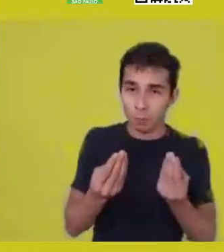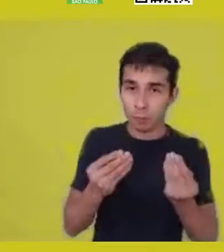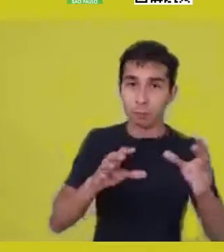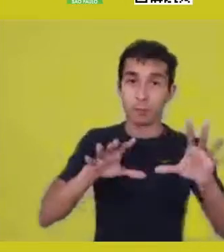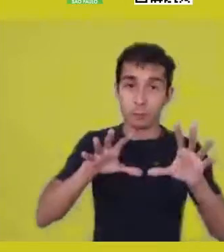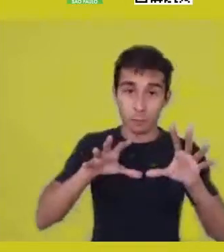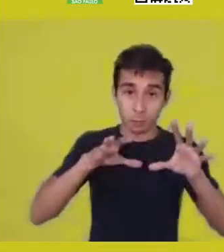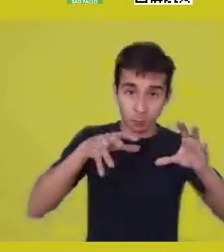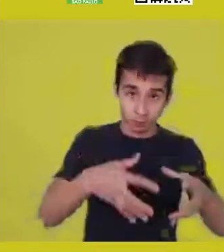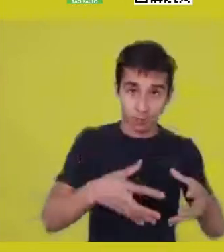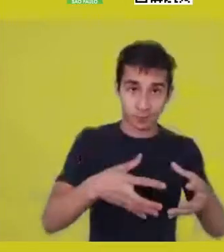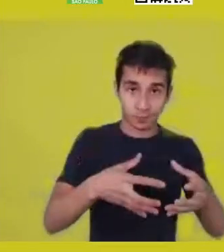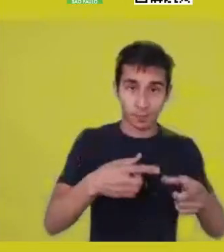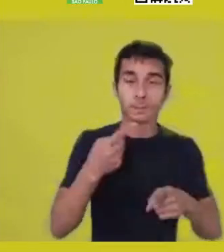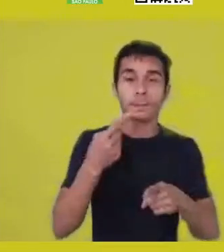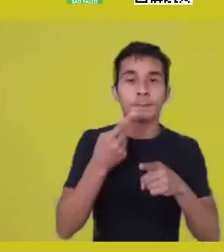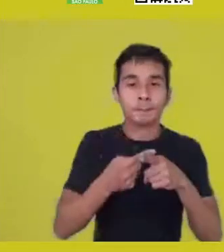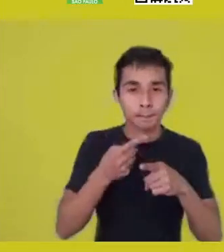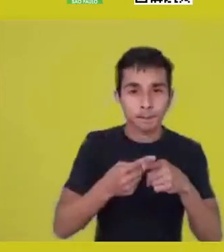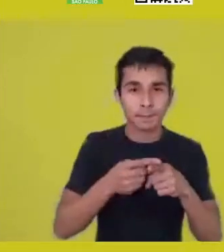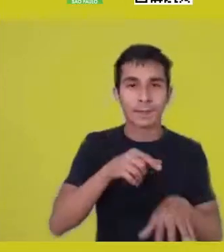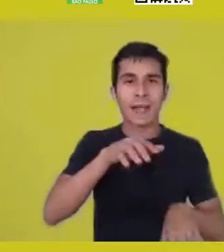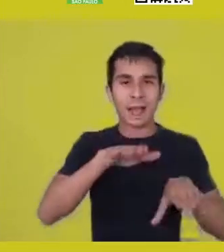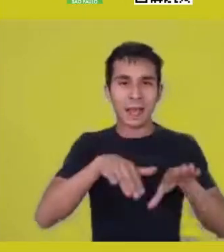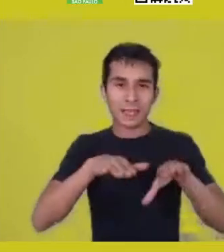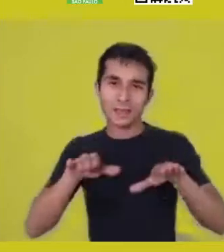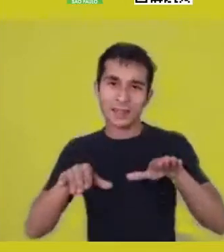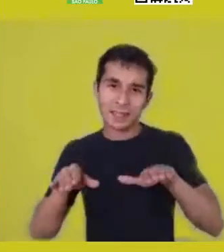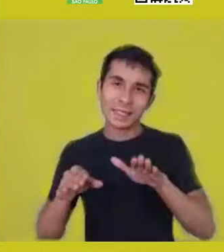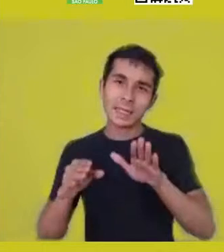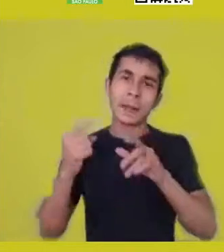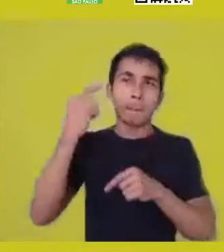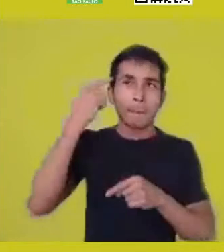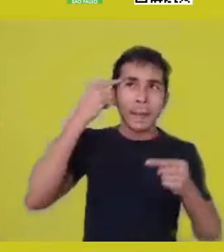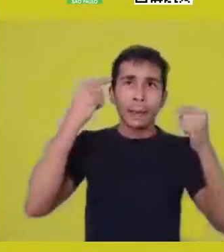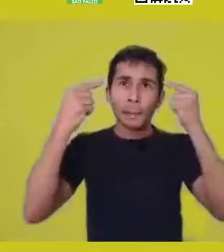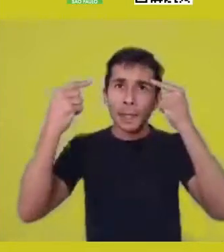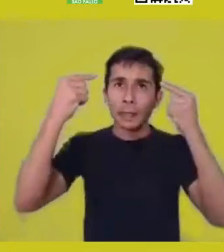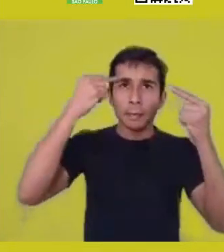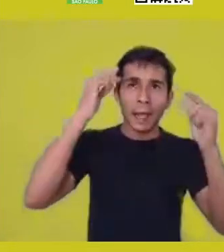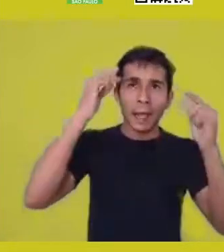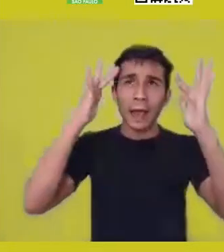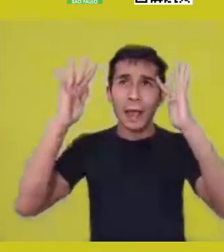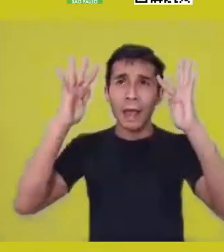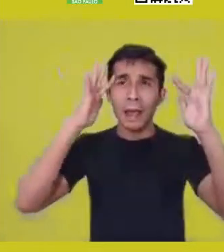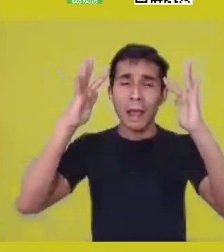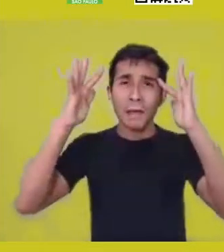because many times we ask these questions because we are so addicted